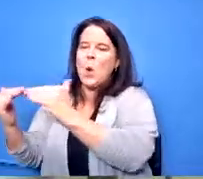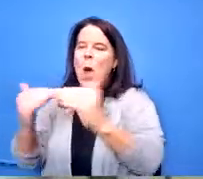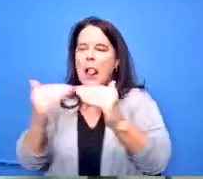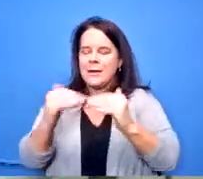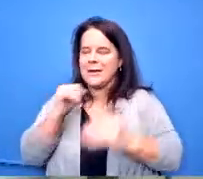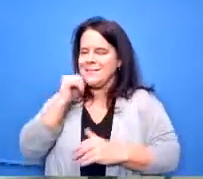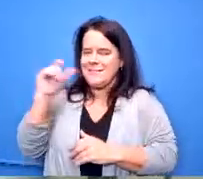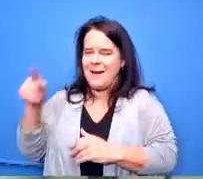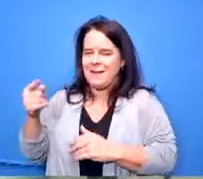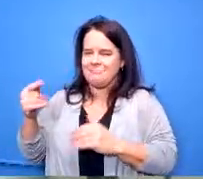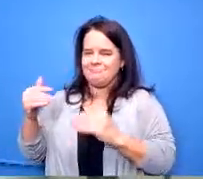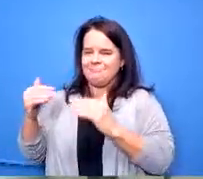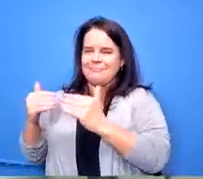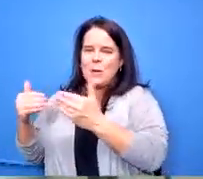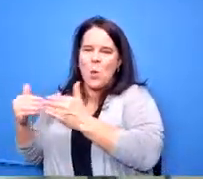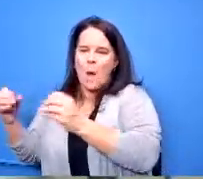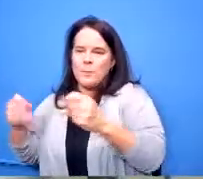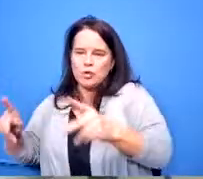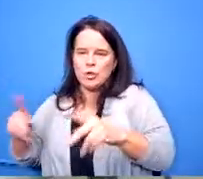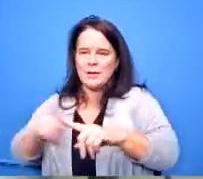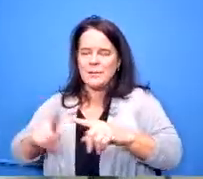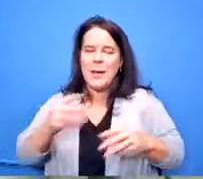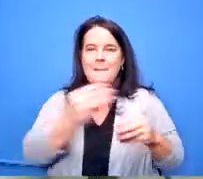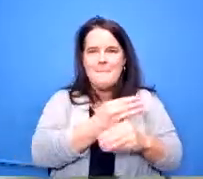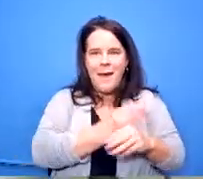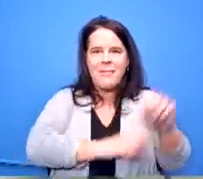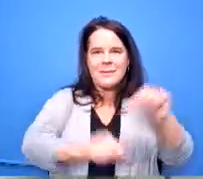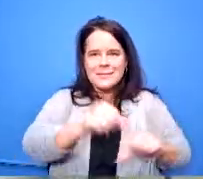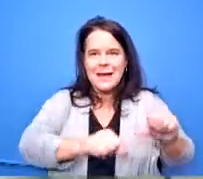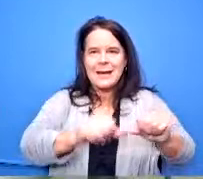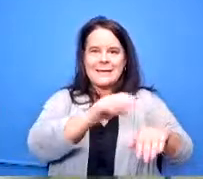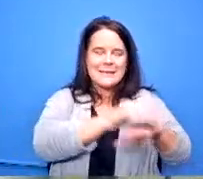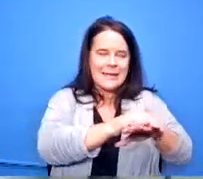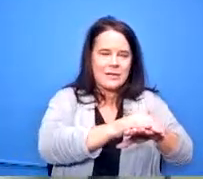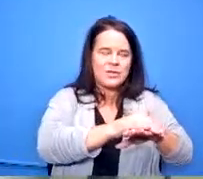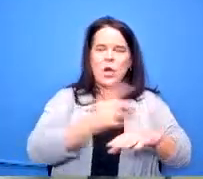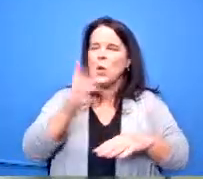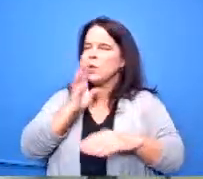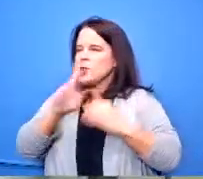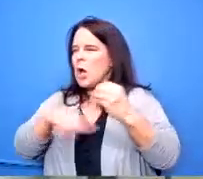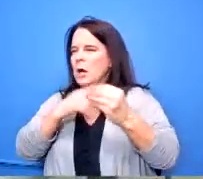traditional class of math science english and we keep talking about how the enrollment at these